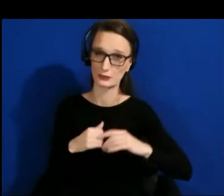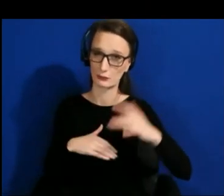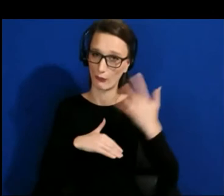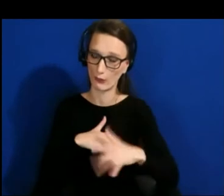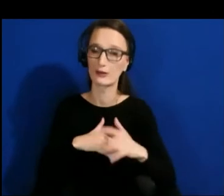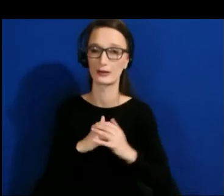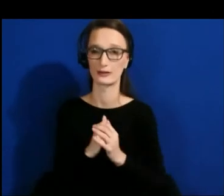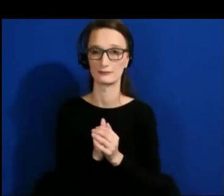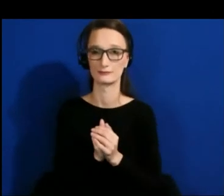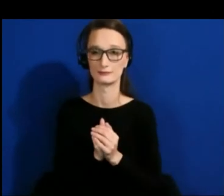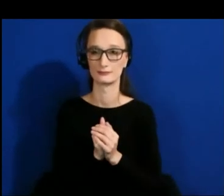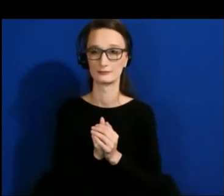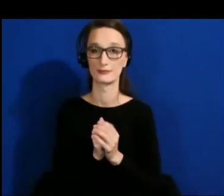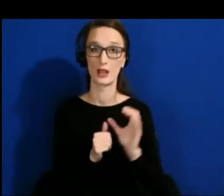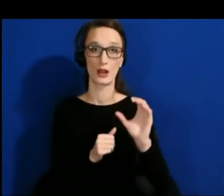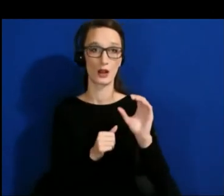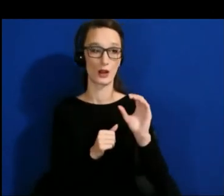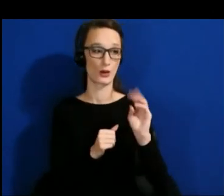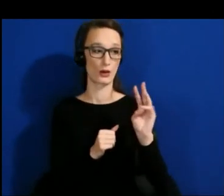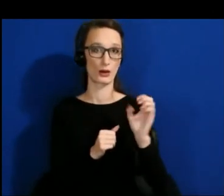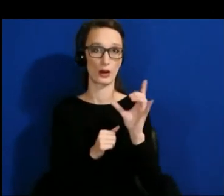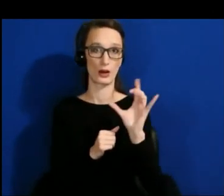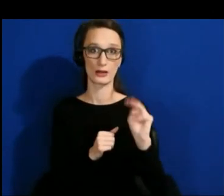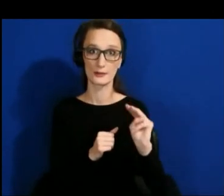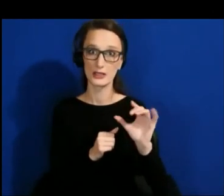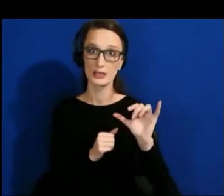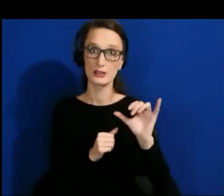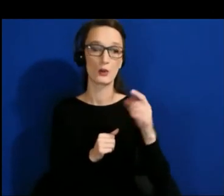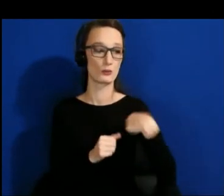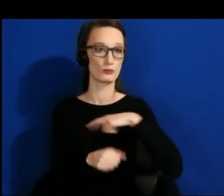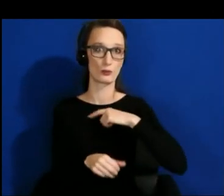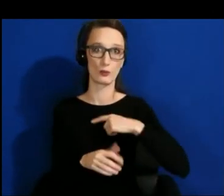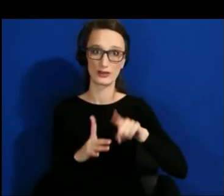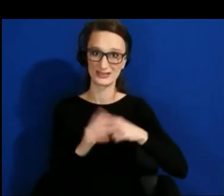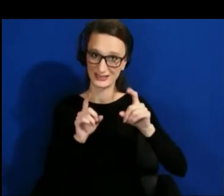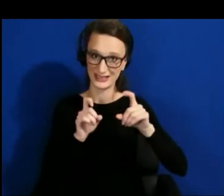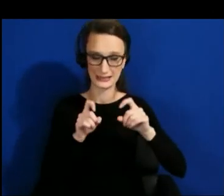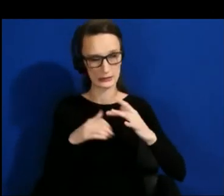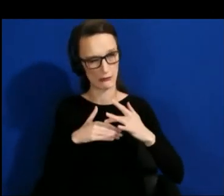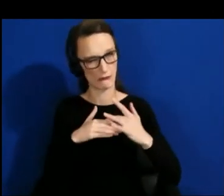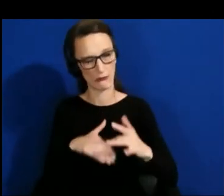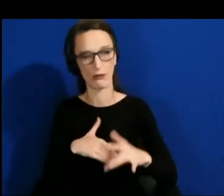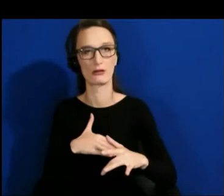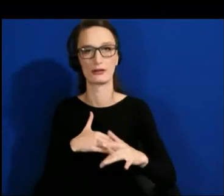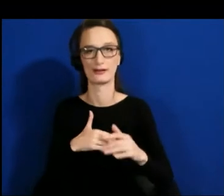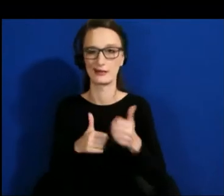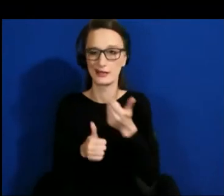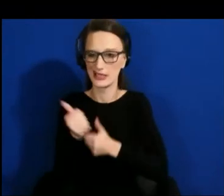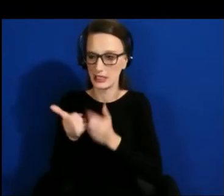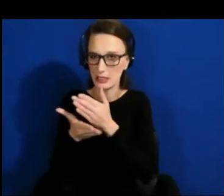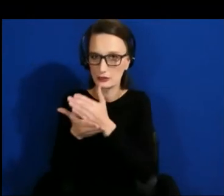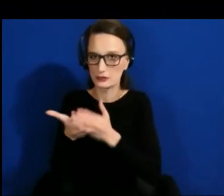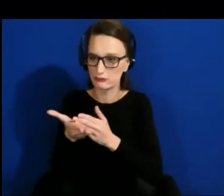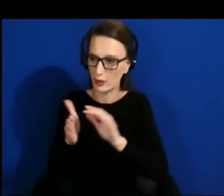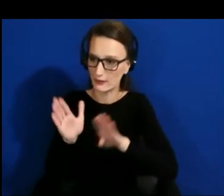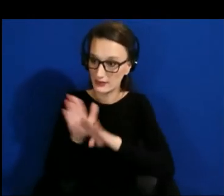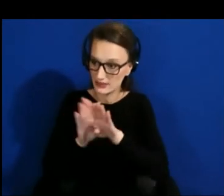We get the smallest chunk of it we can get playtestable, and we work from there, and we continually do it throughout. And do it with incredibly diverse playtesters.